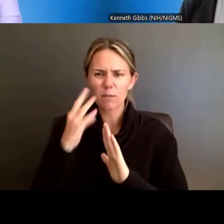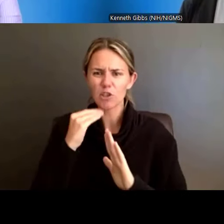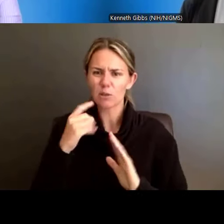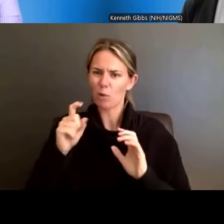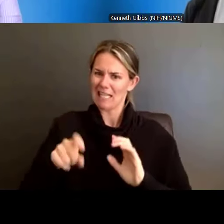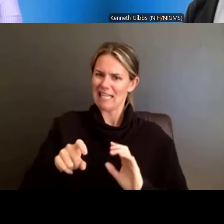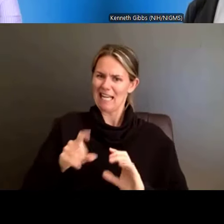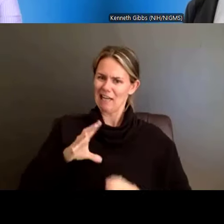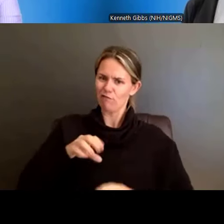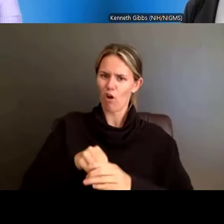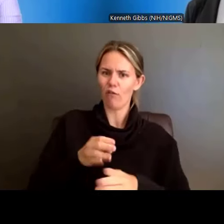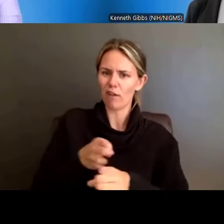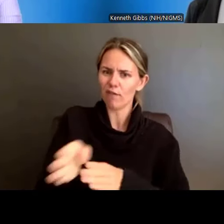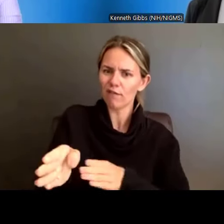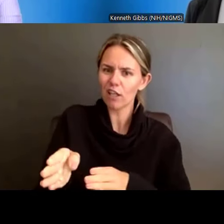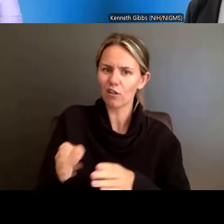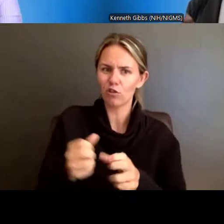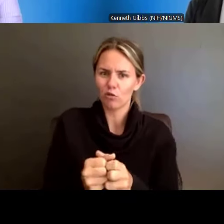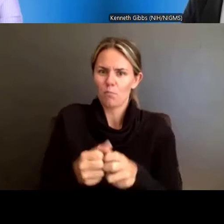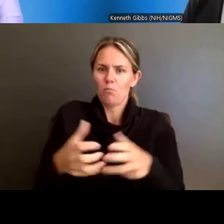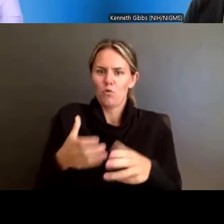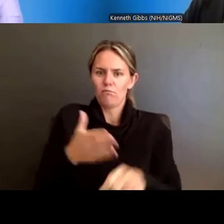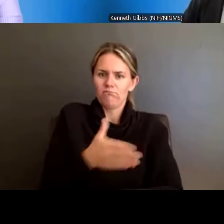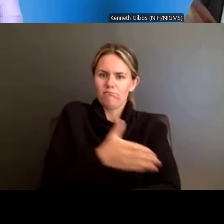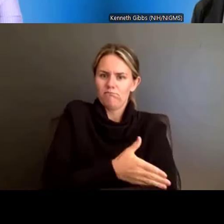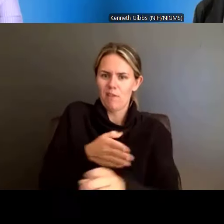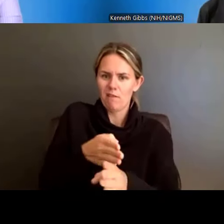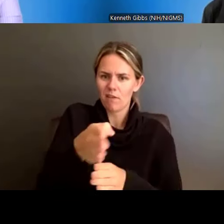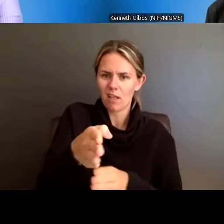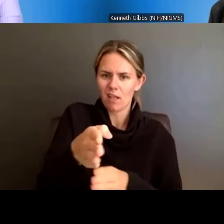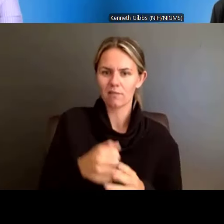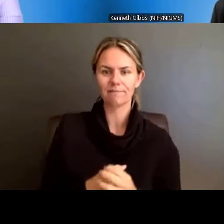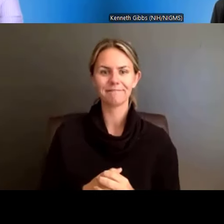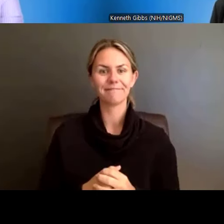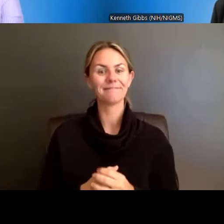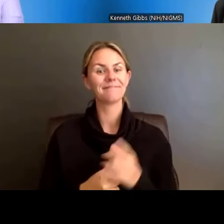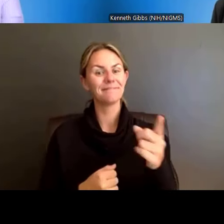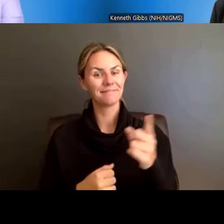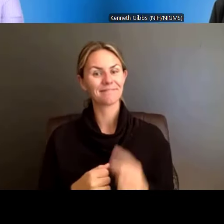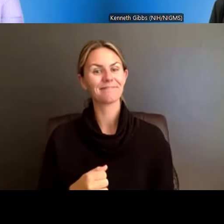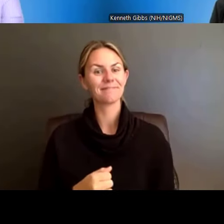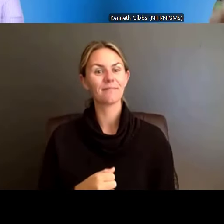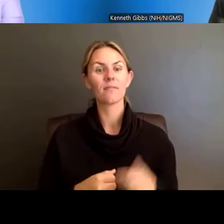So, with that, we are so grateful. Anastasiya, did you have anything to add? Dr. Ericka Boone: I also want to say, too,